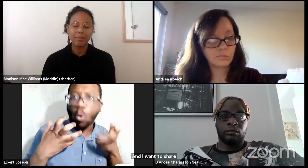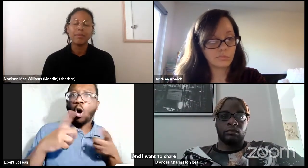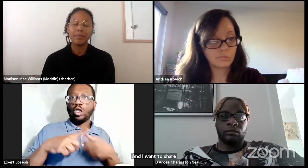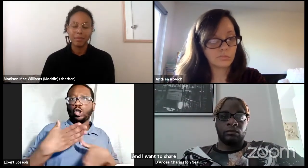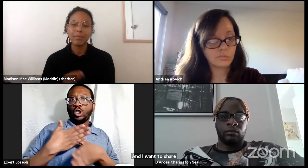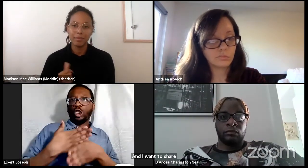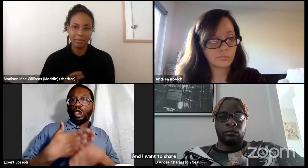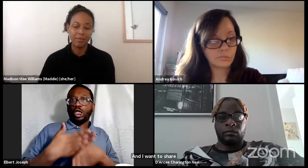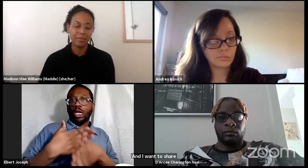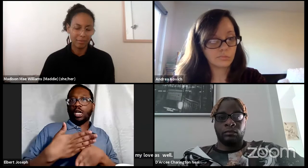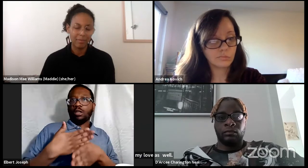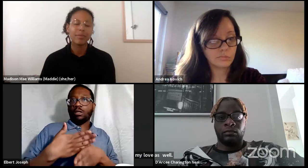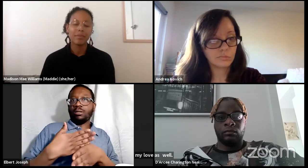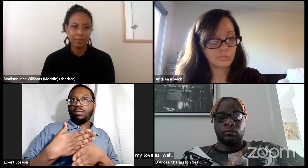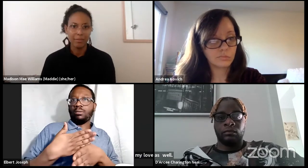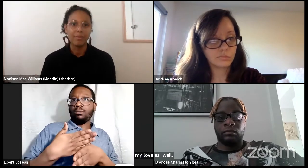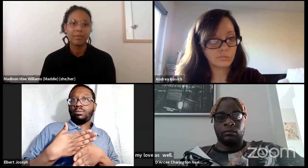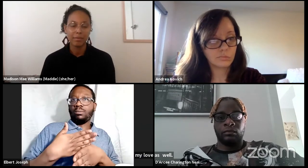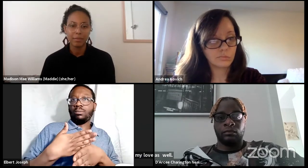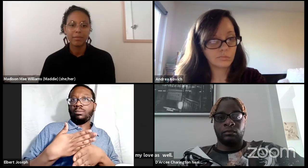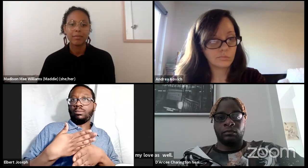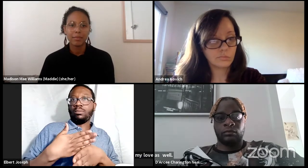in that particular show. That is what I wanna share.